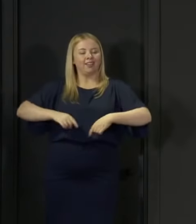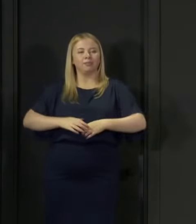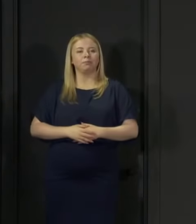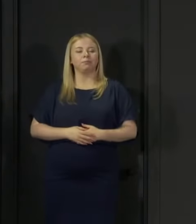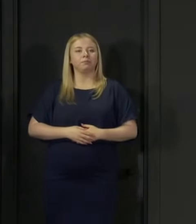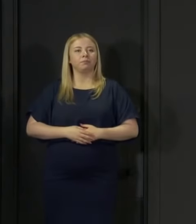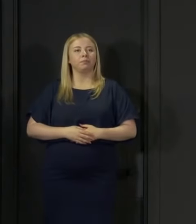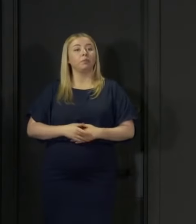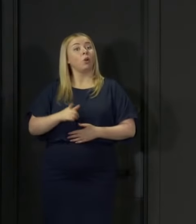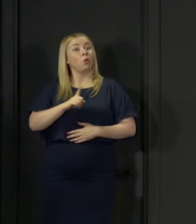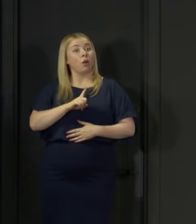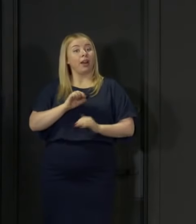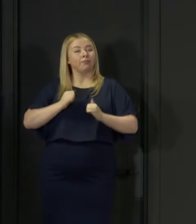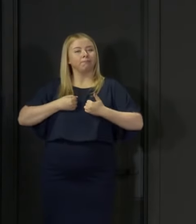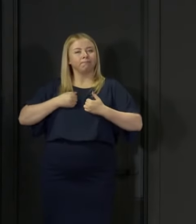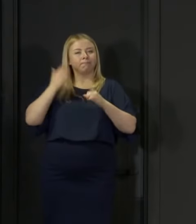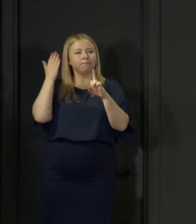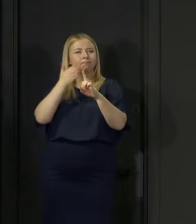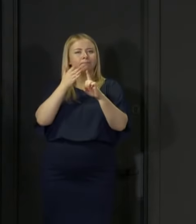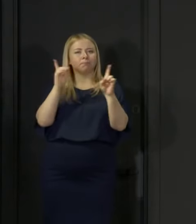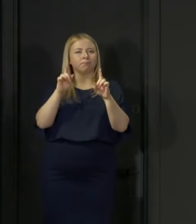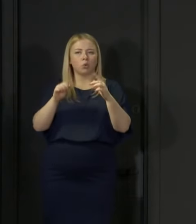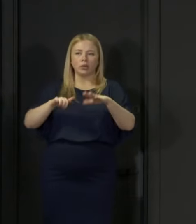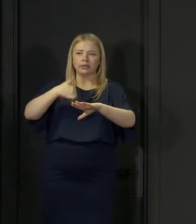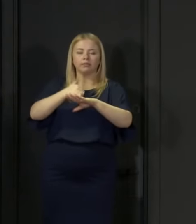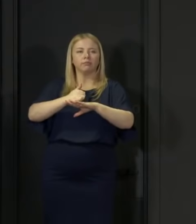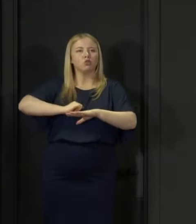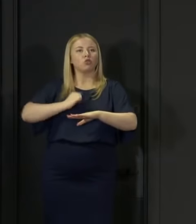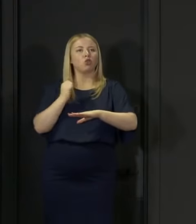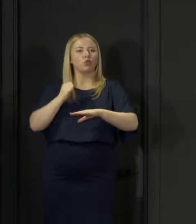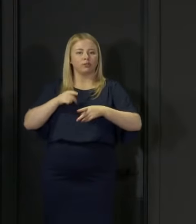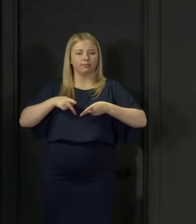So that's why we intend to establish a Scottish version of the survey.